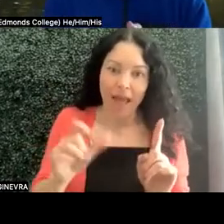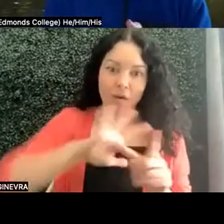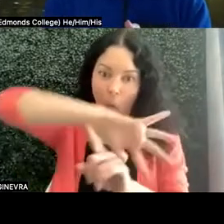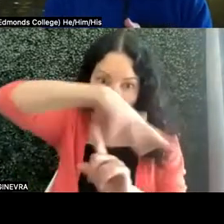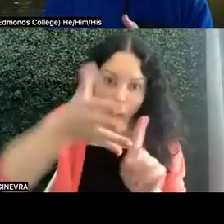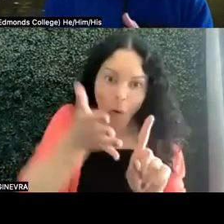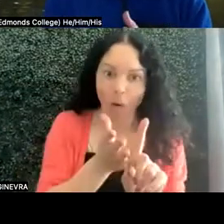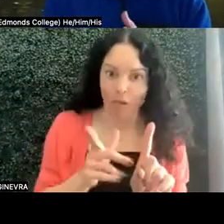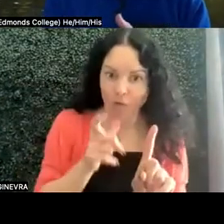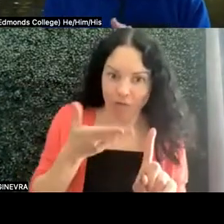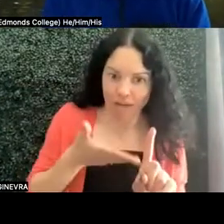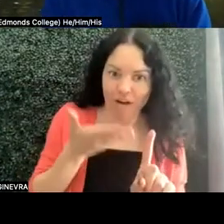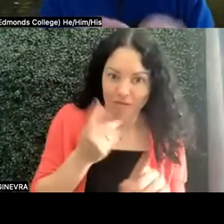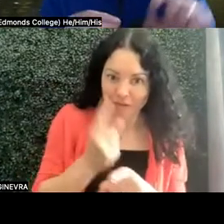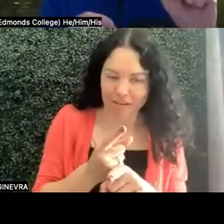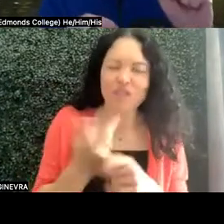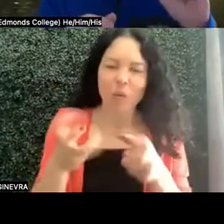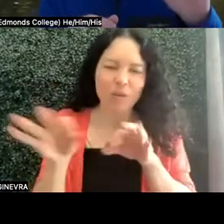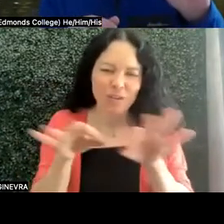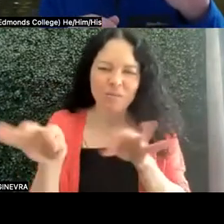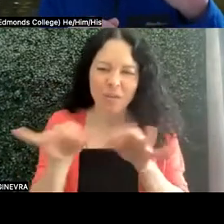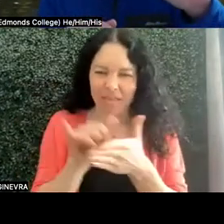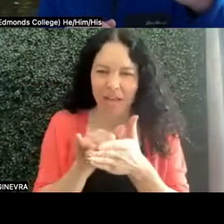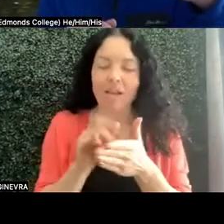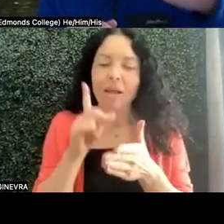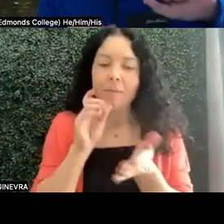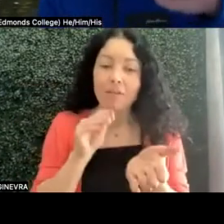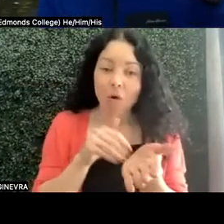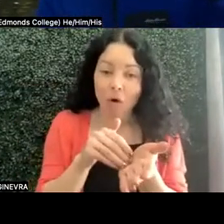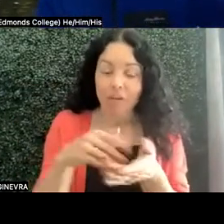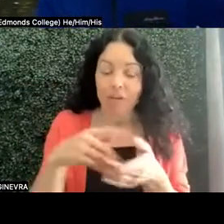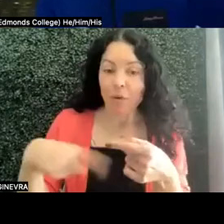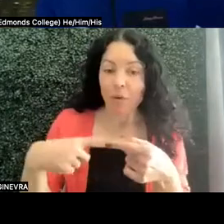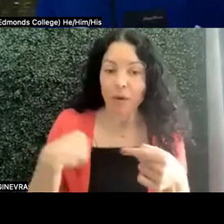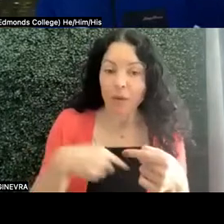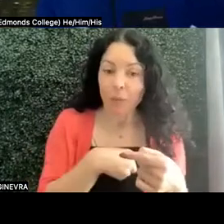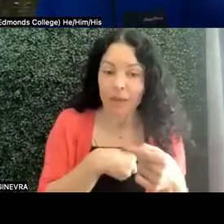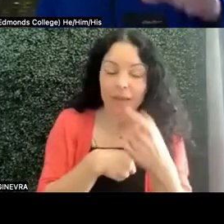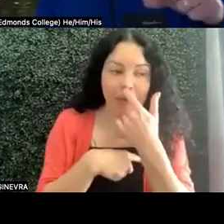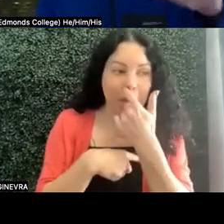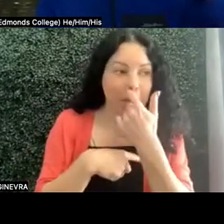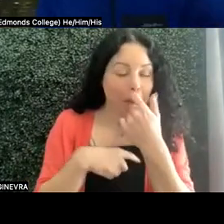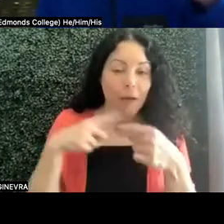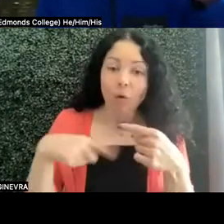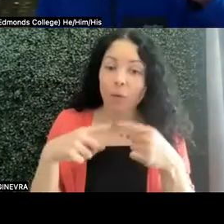too, because oftentimes when instructors or professors want